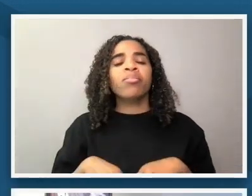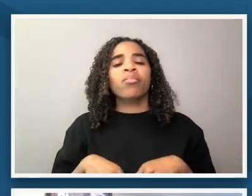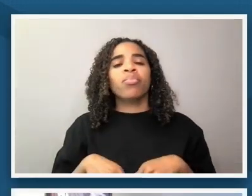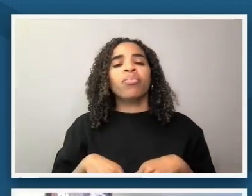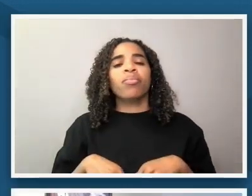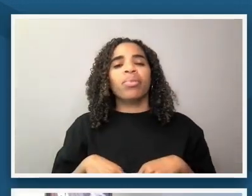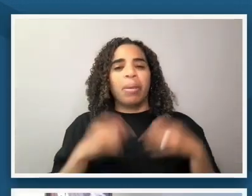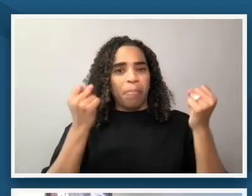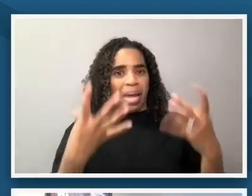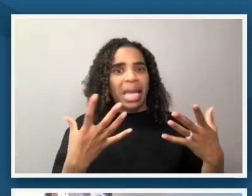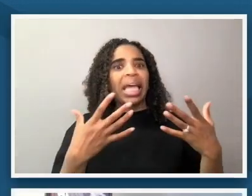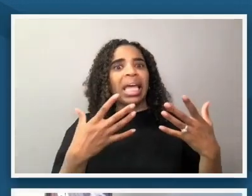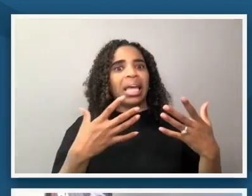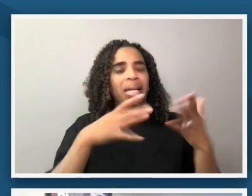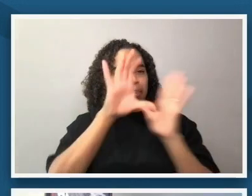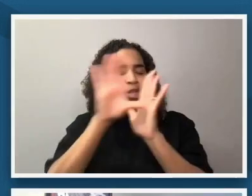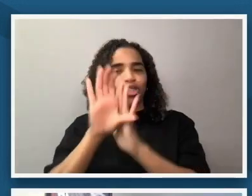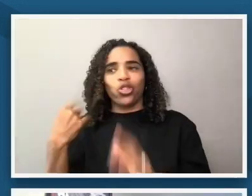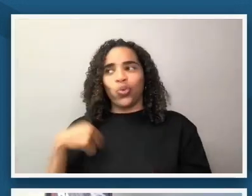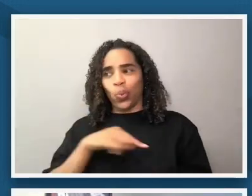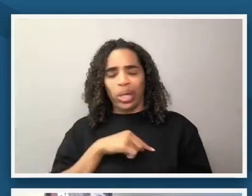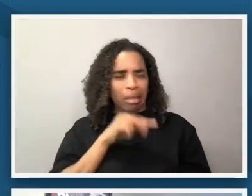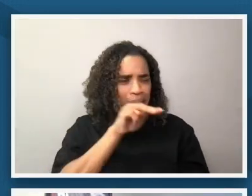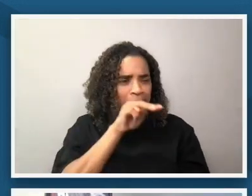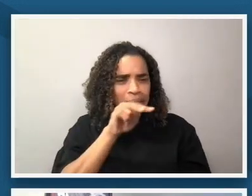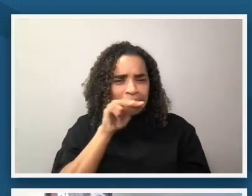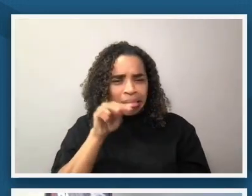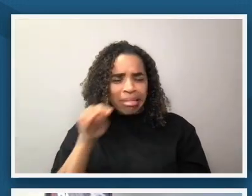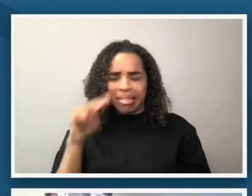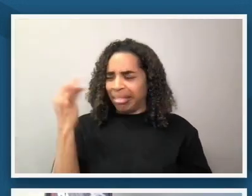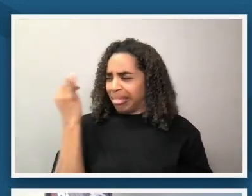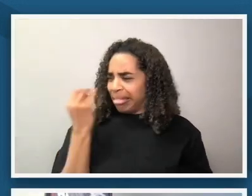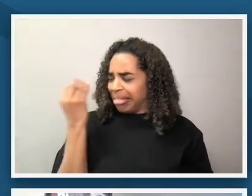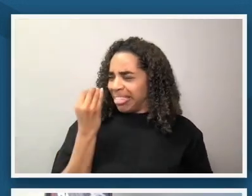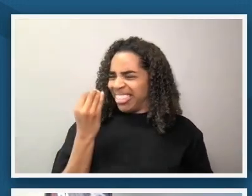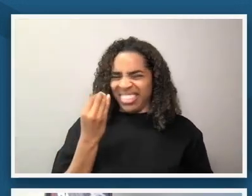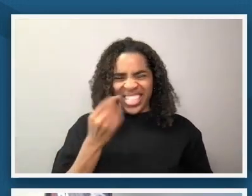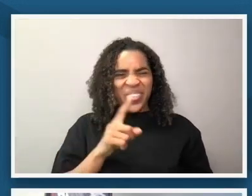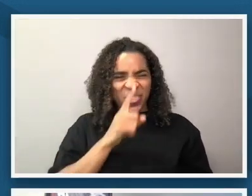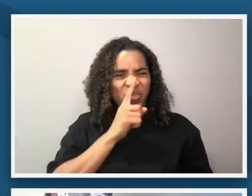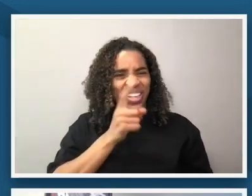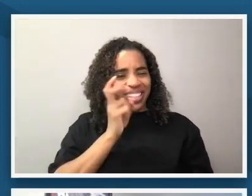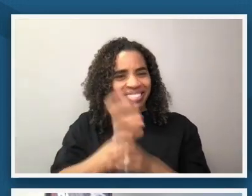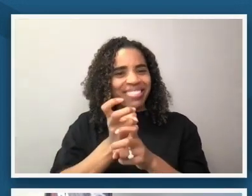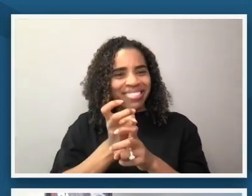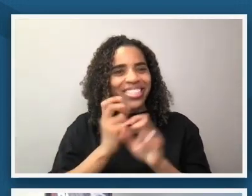and it was